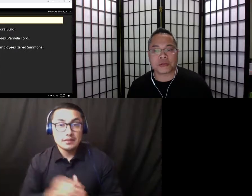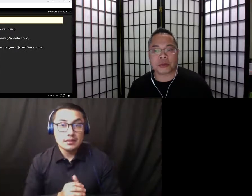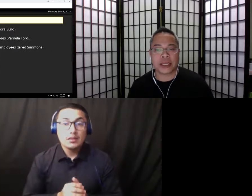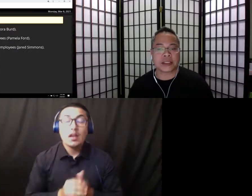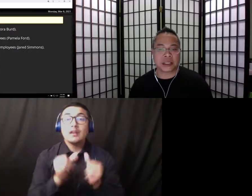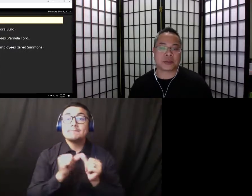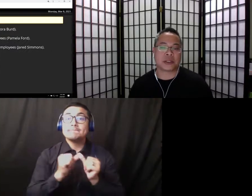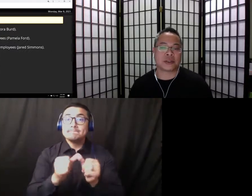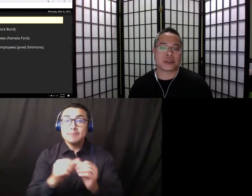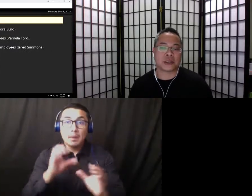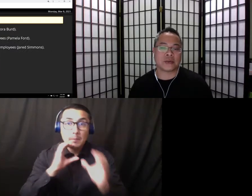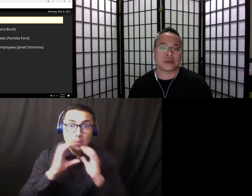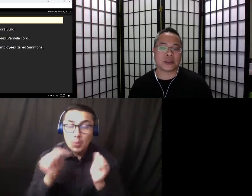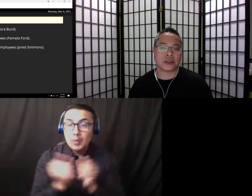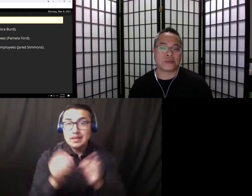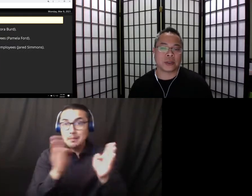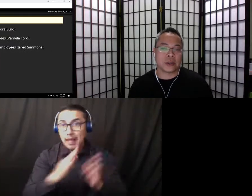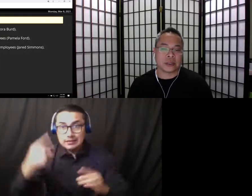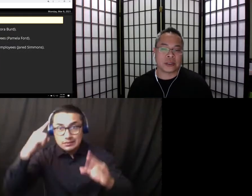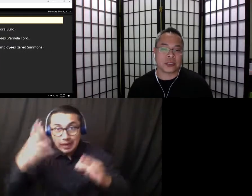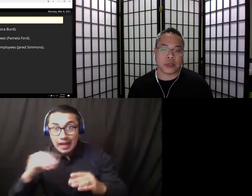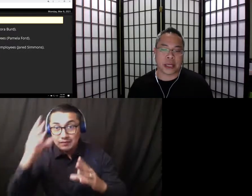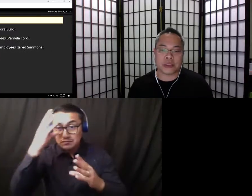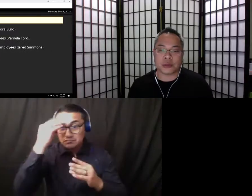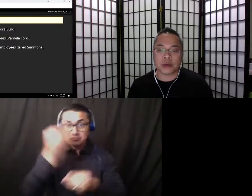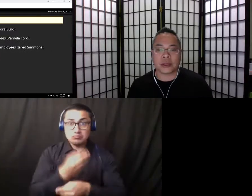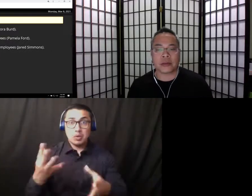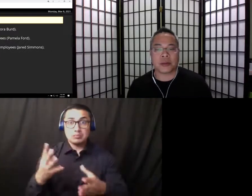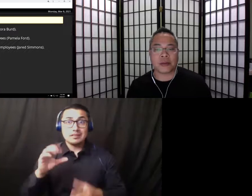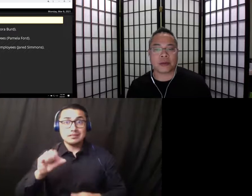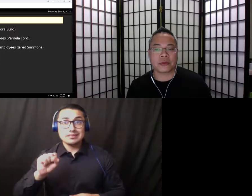plans, expectations, and information, the Senate would ask and recommend that a bi-monthly or